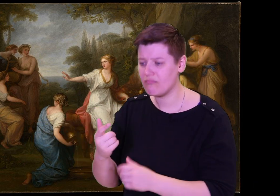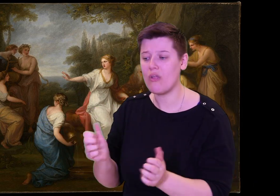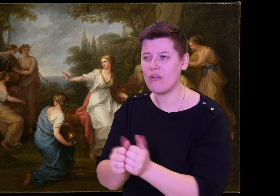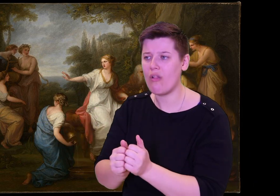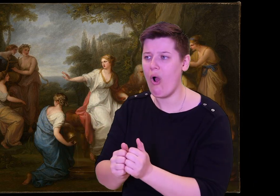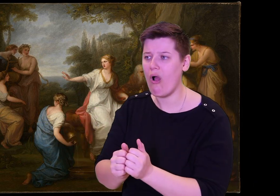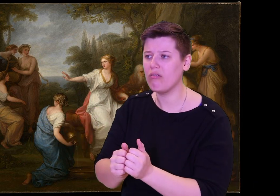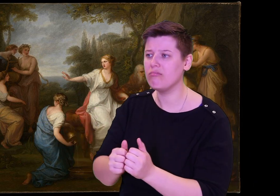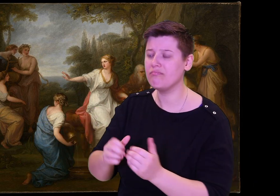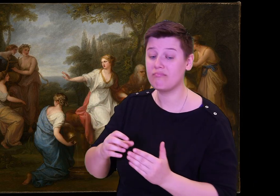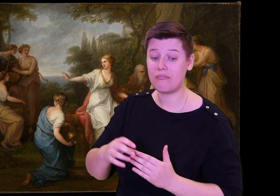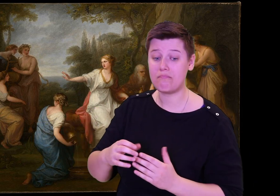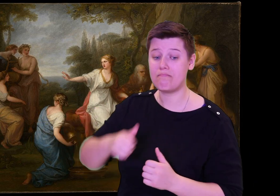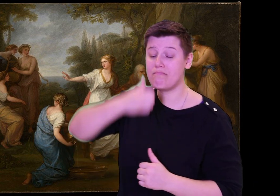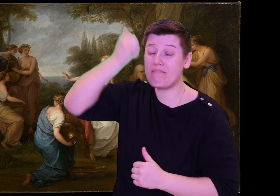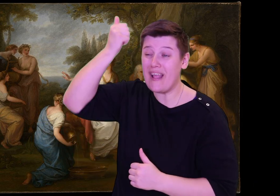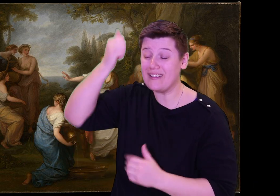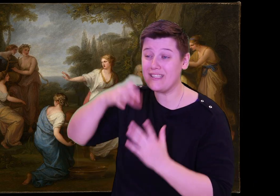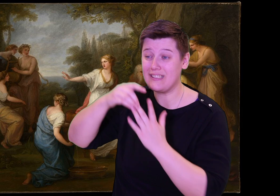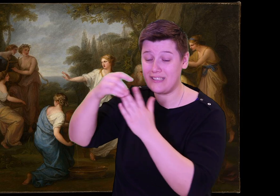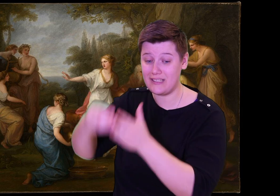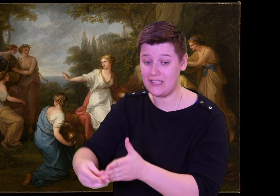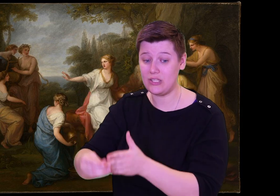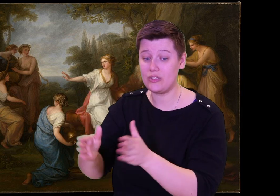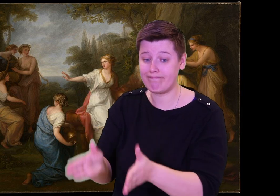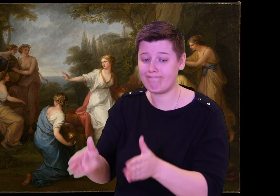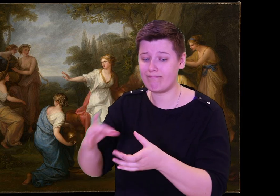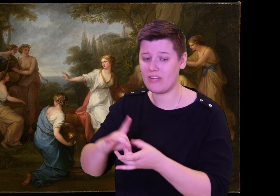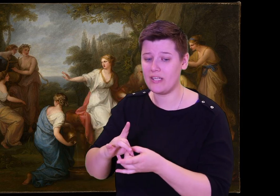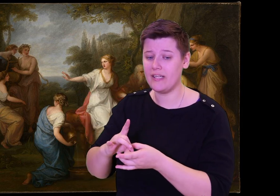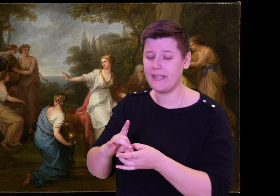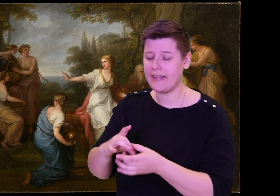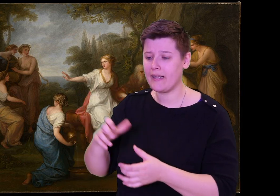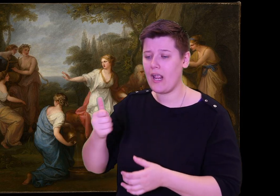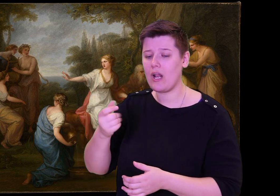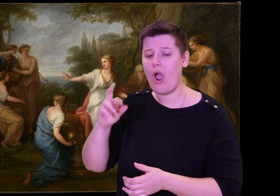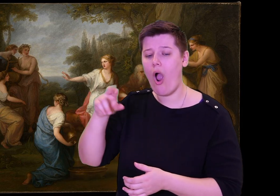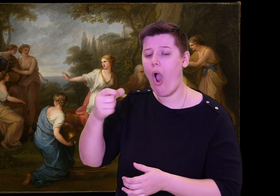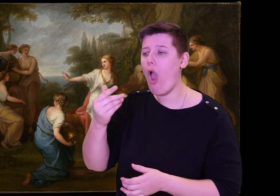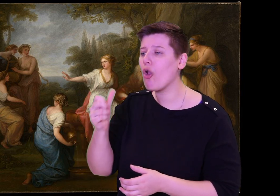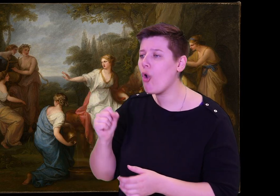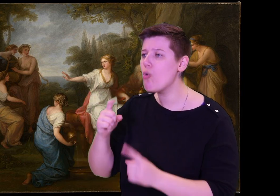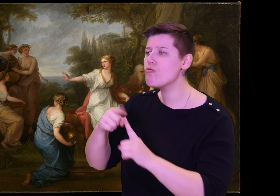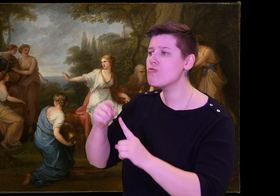leaders of Argos sailed in hollow ships. From that time on, we have not seen each other."